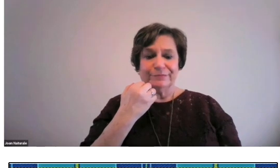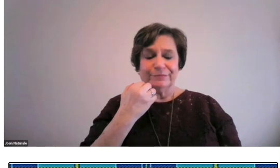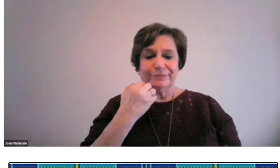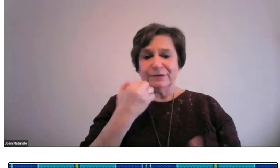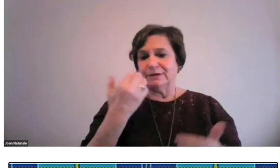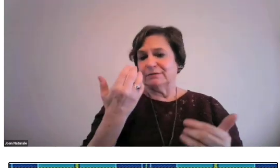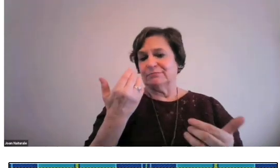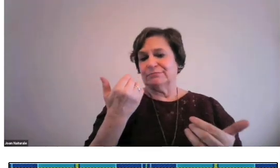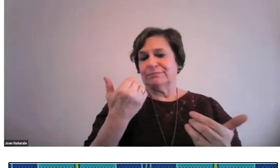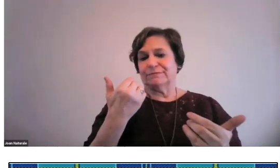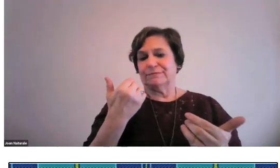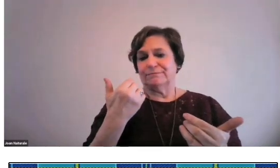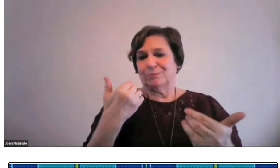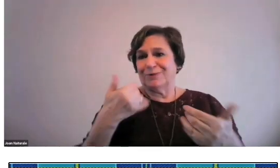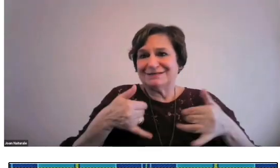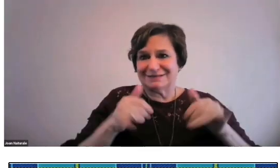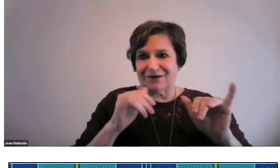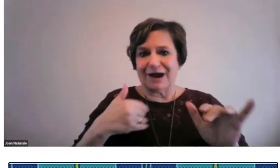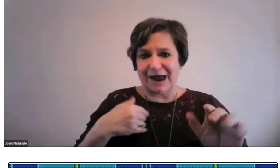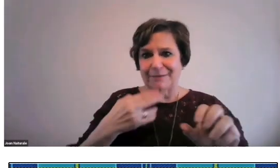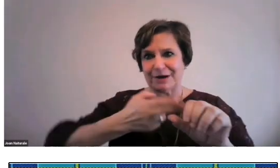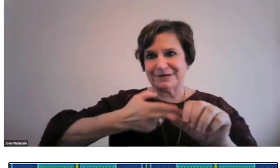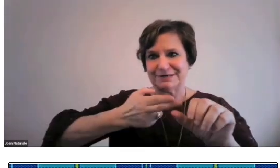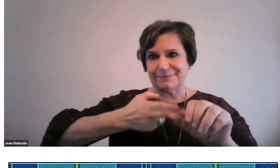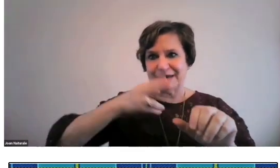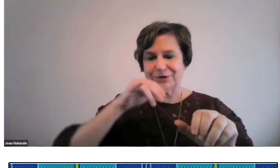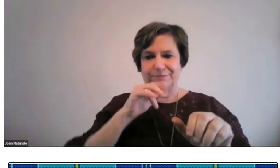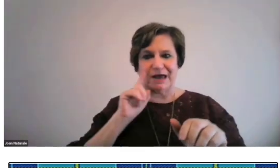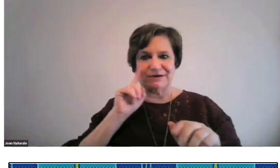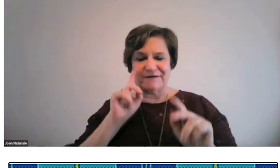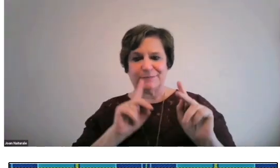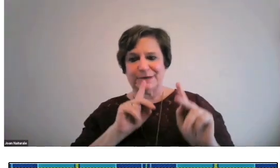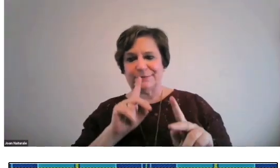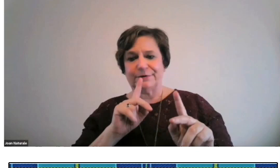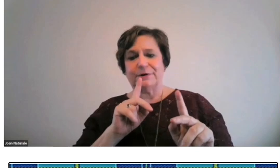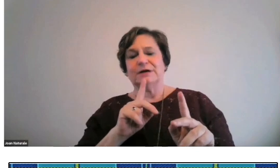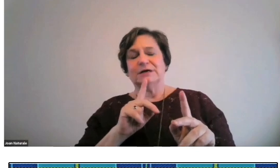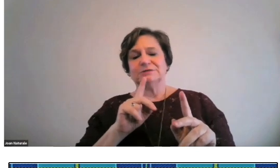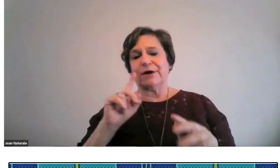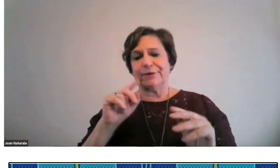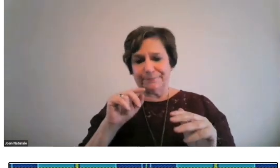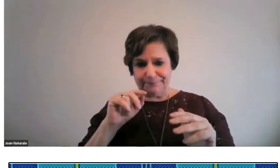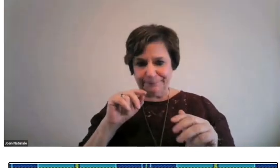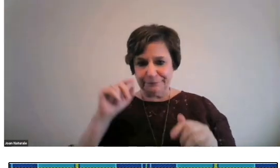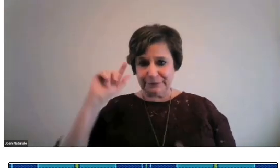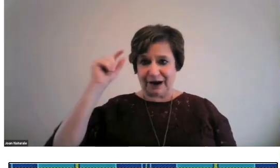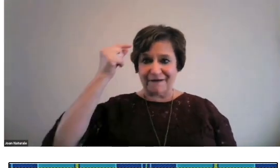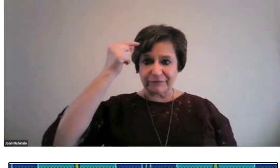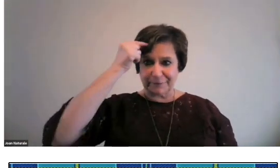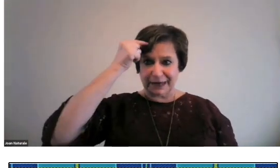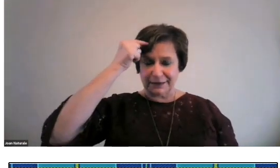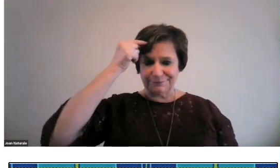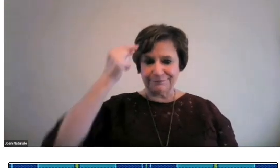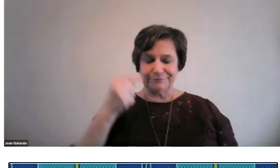But they still had this participation by deaf people.